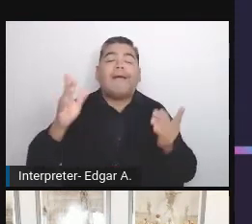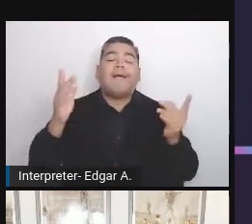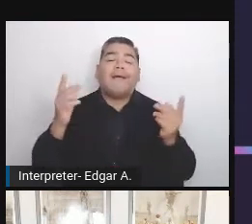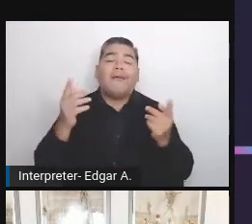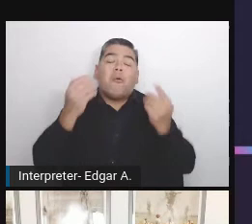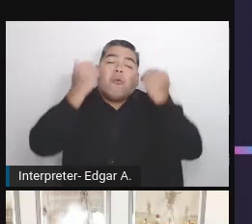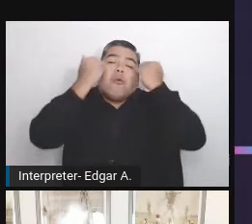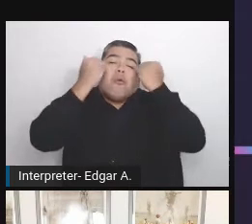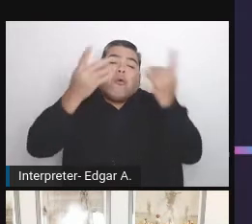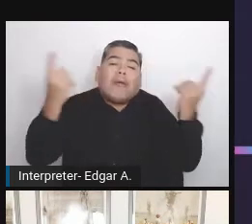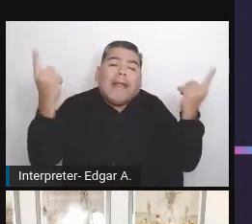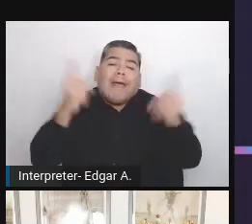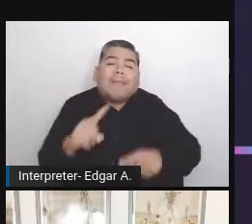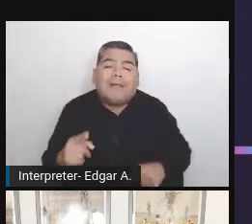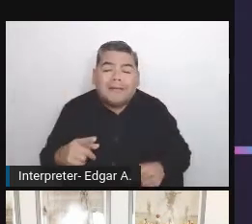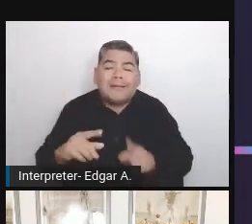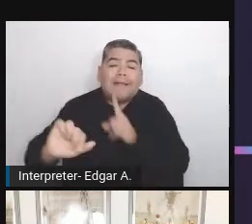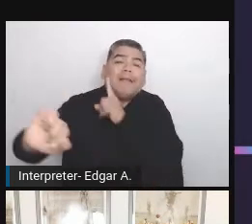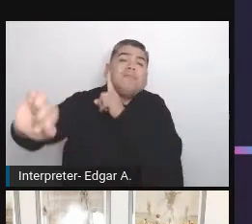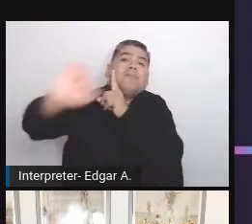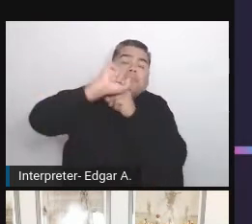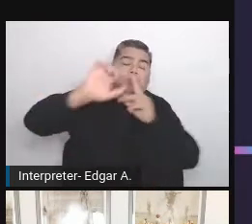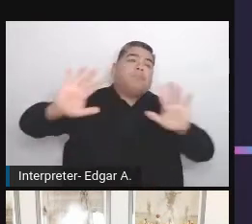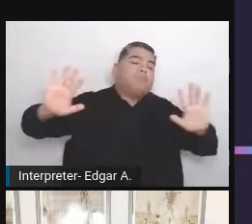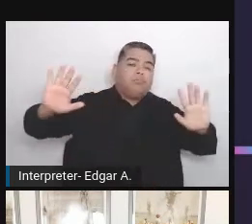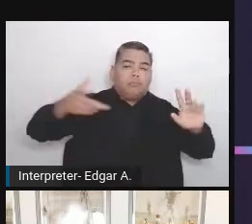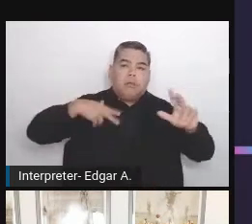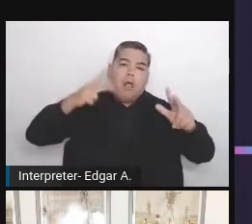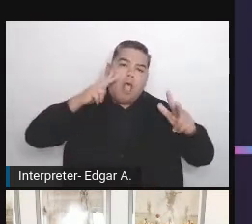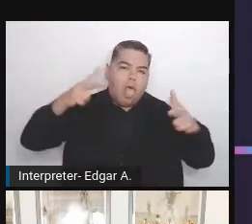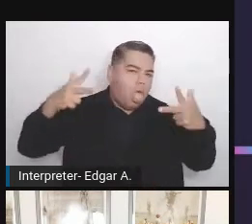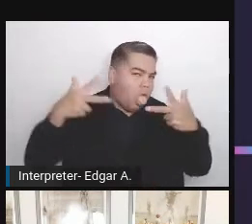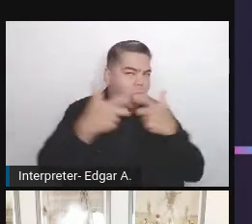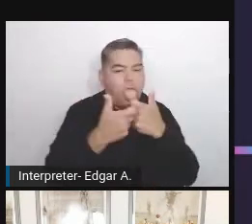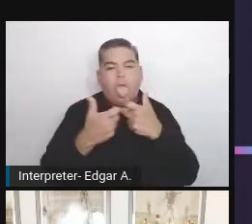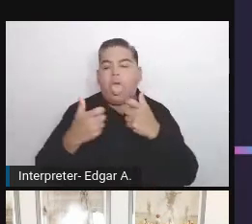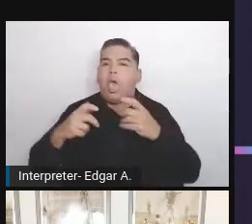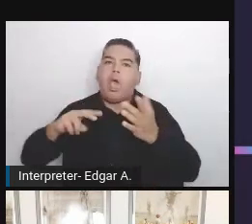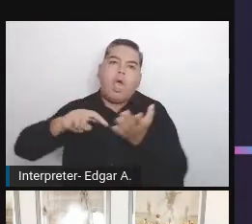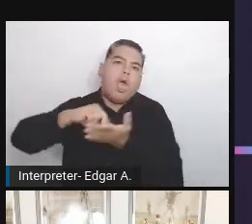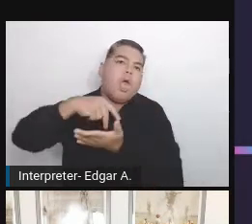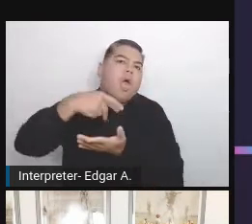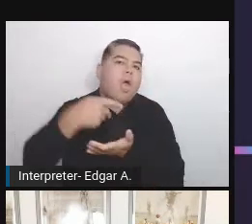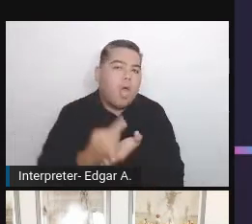and we'll be disabled for the rest of our lives, and we will have